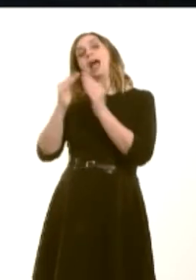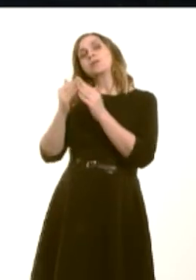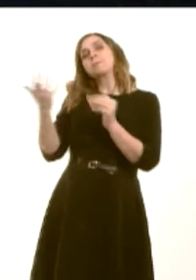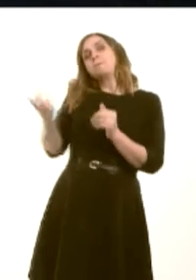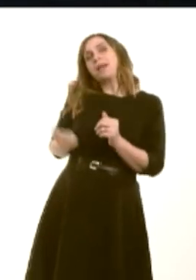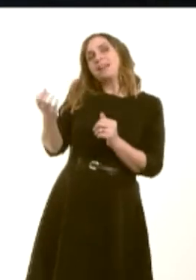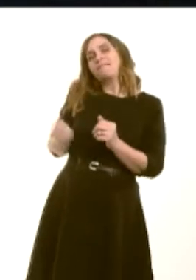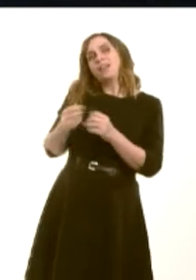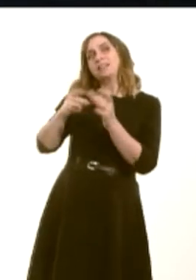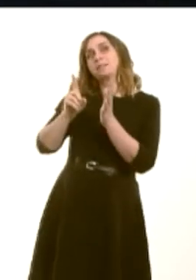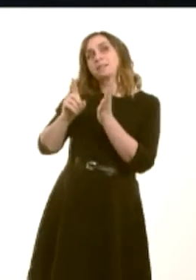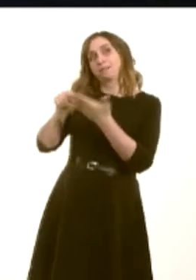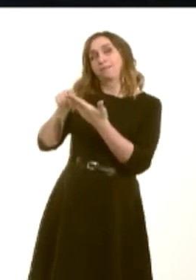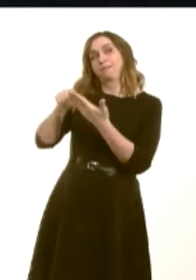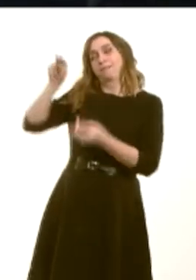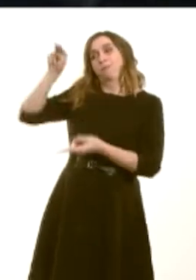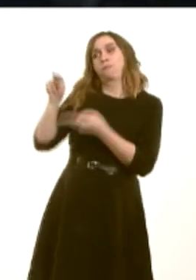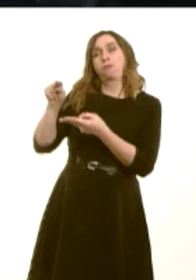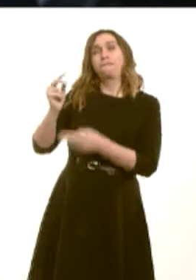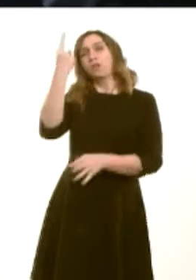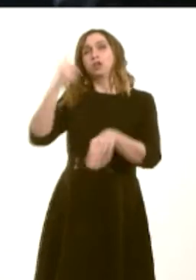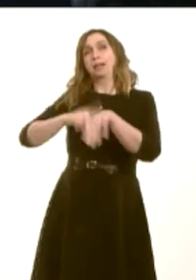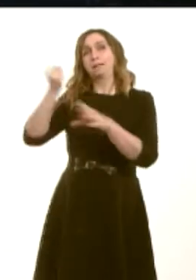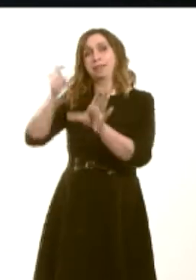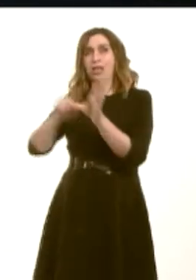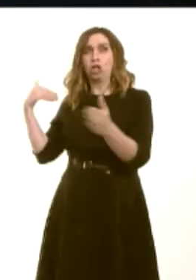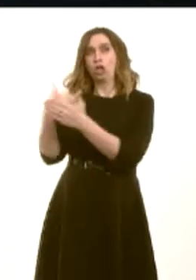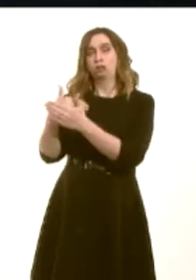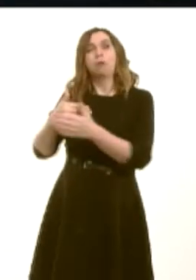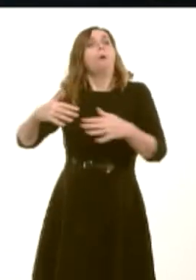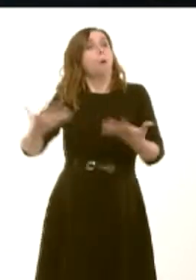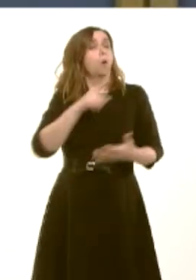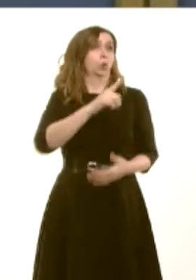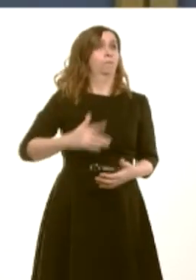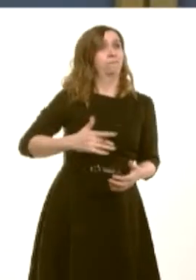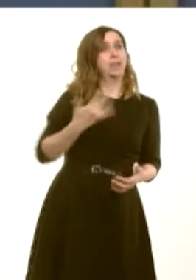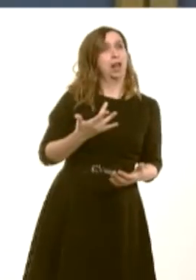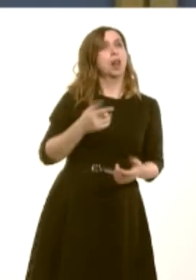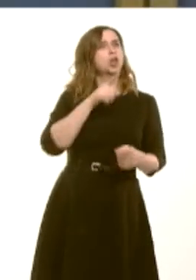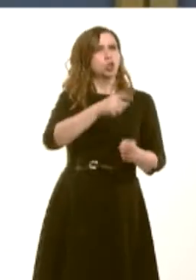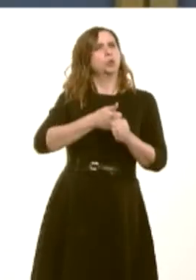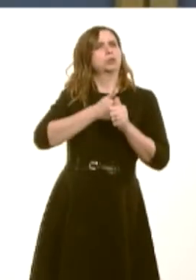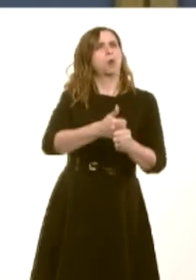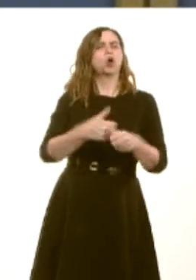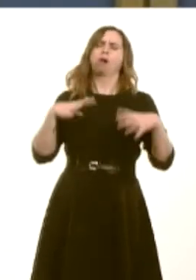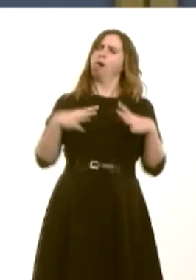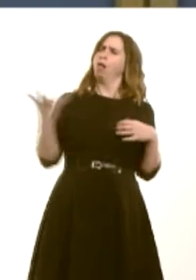first time in a decade, or do you endorse the something-for-nothing cultureó Y Llywydd / The Presiding Officer: I think youíve asked the question. Youíve already